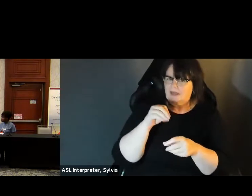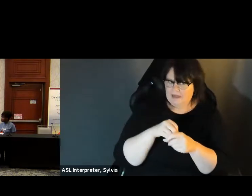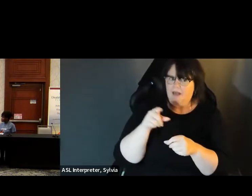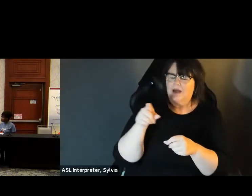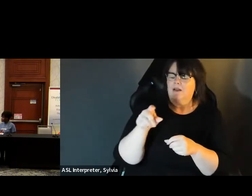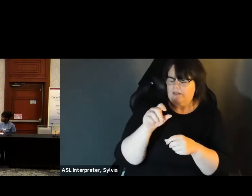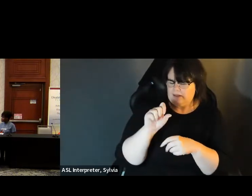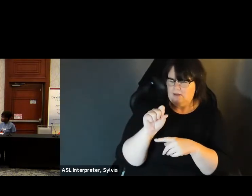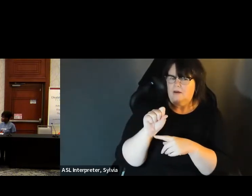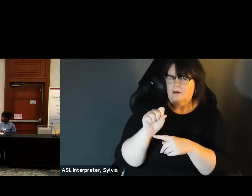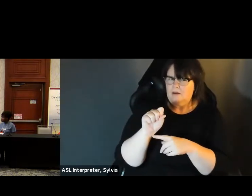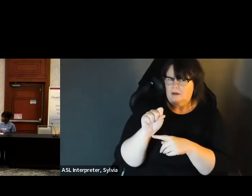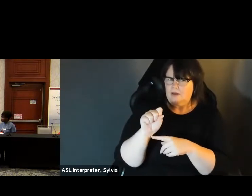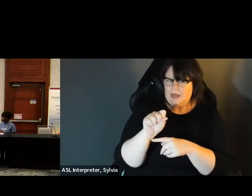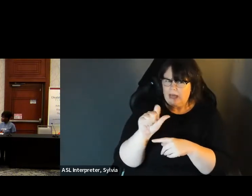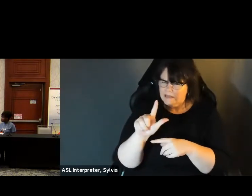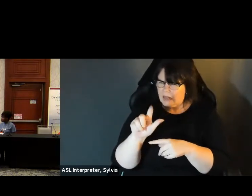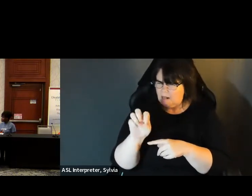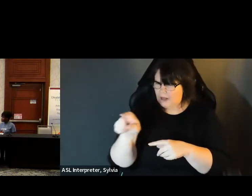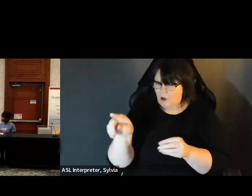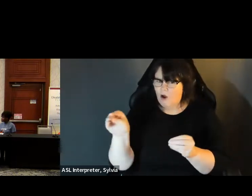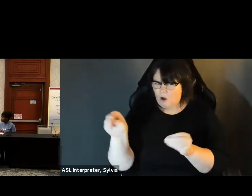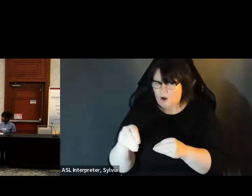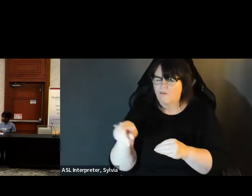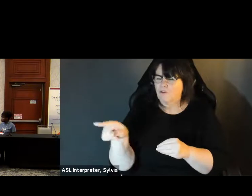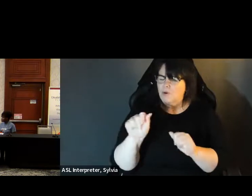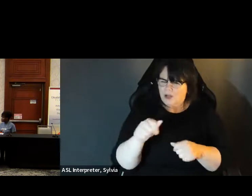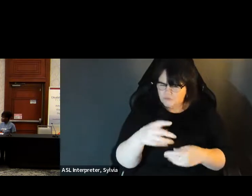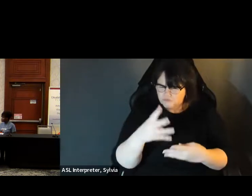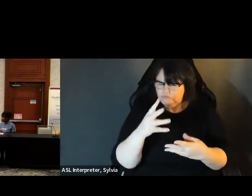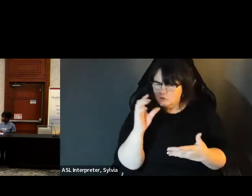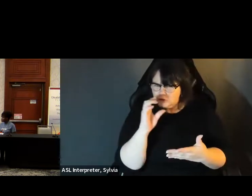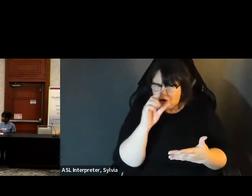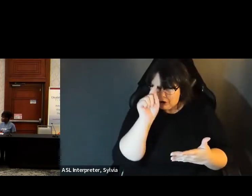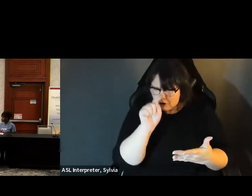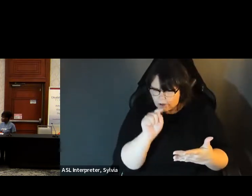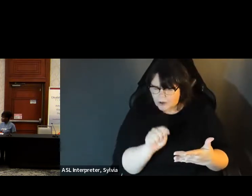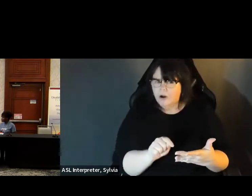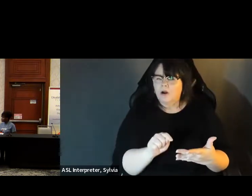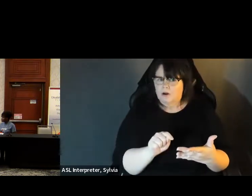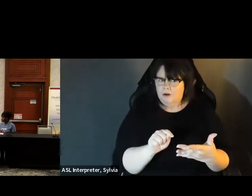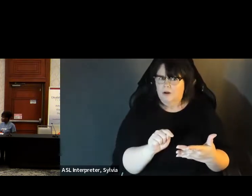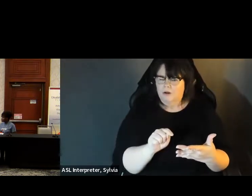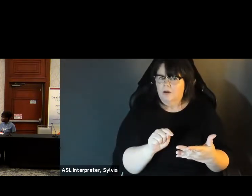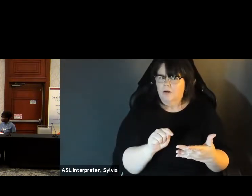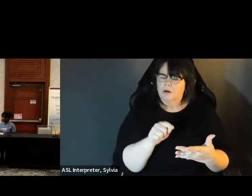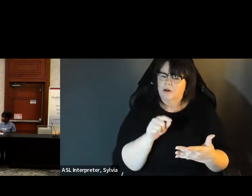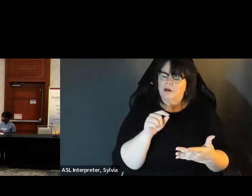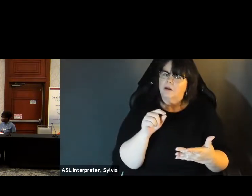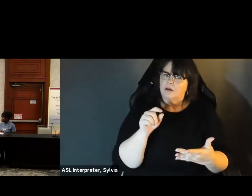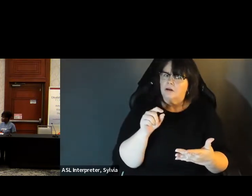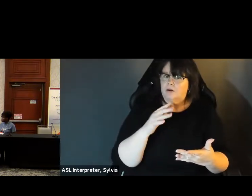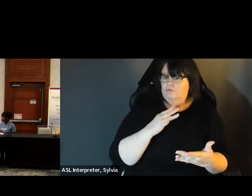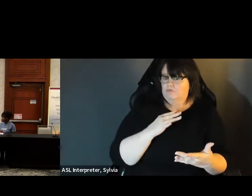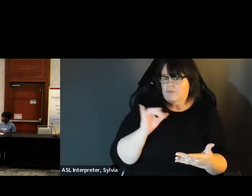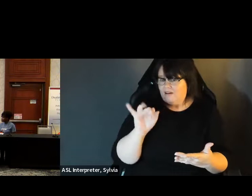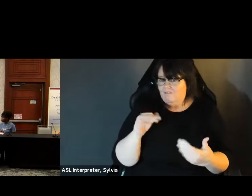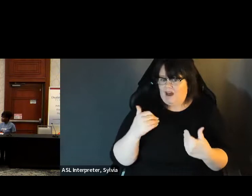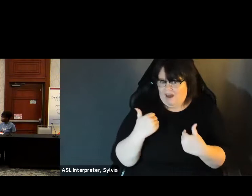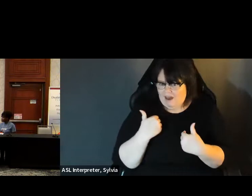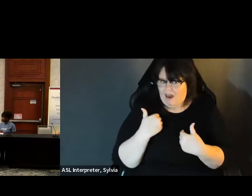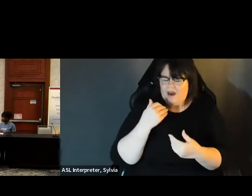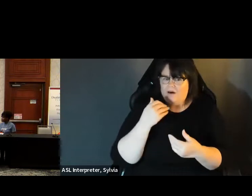That would be a really good start, and to have information on the process, and even on how to sign the on. Hello.